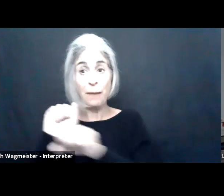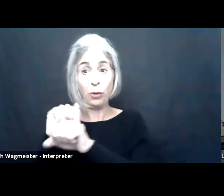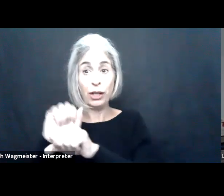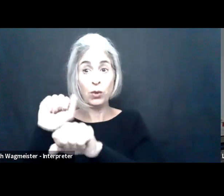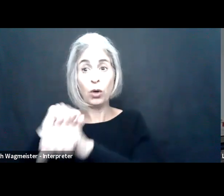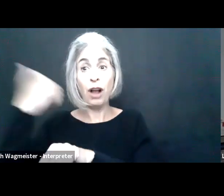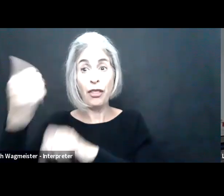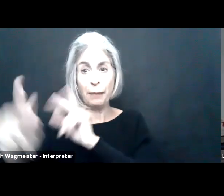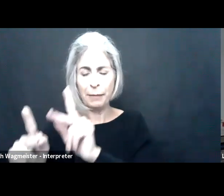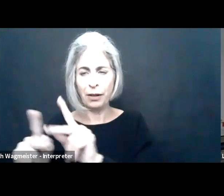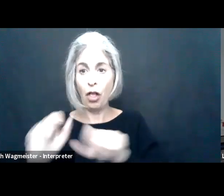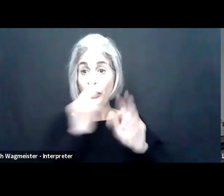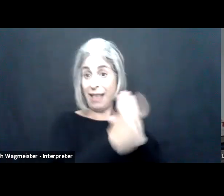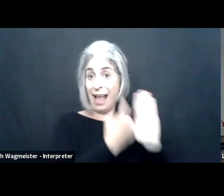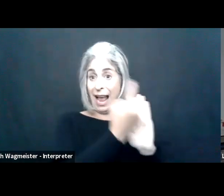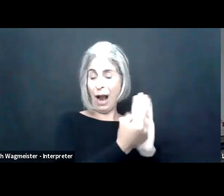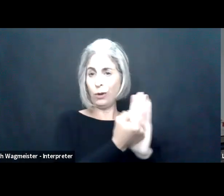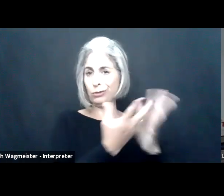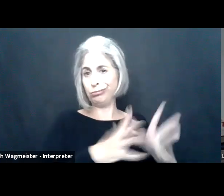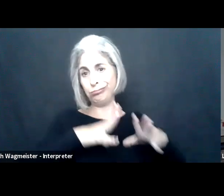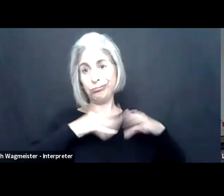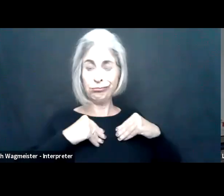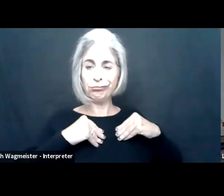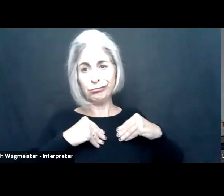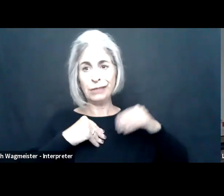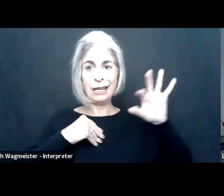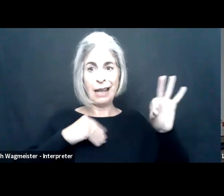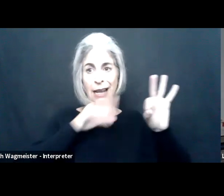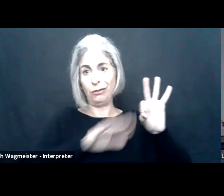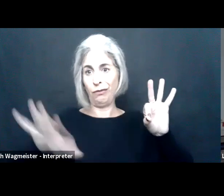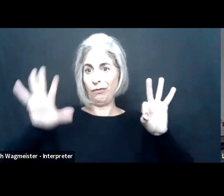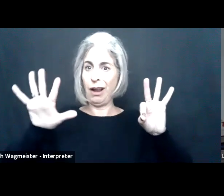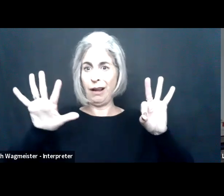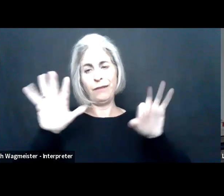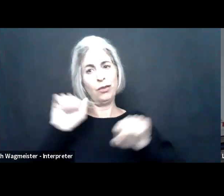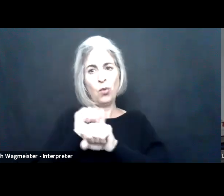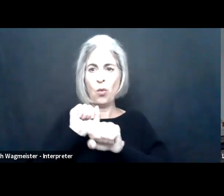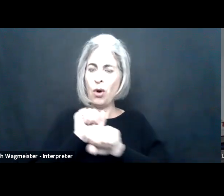center of what we do, right? The employees are somewhere else.